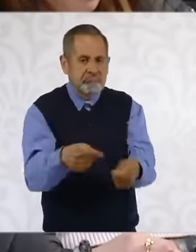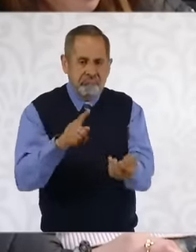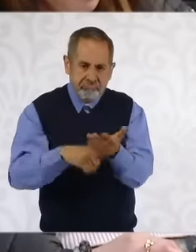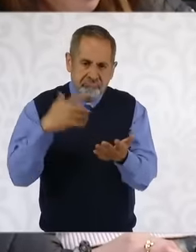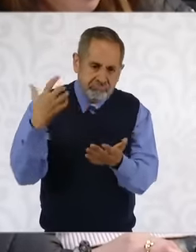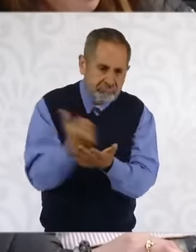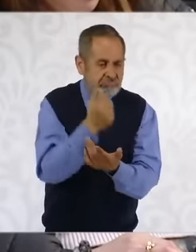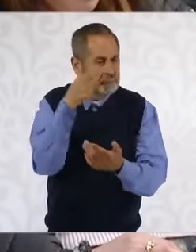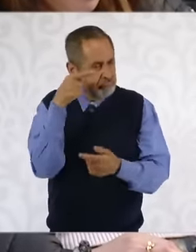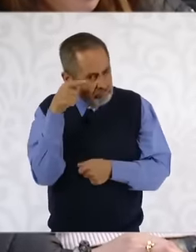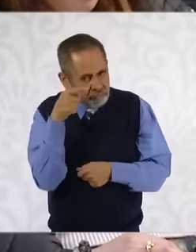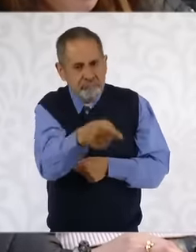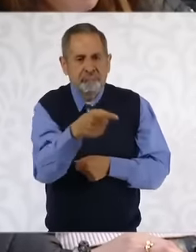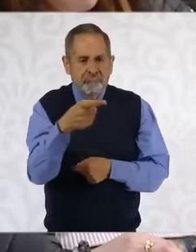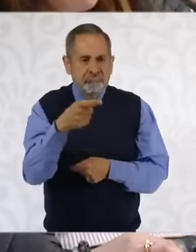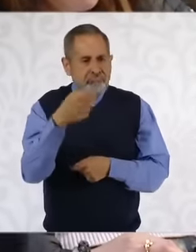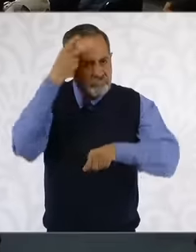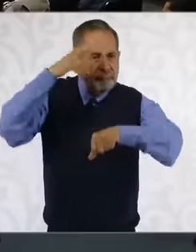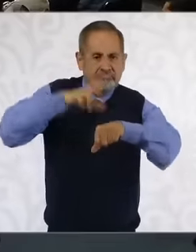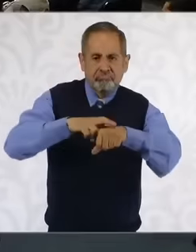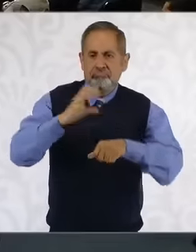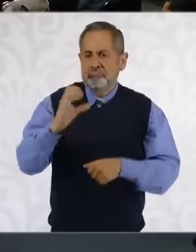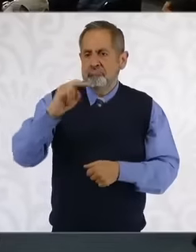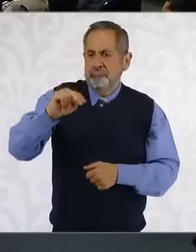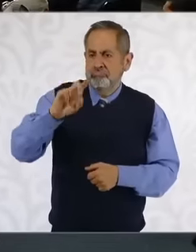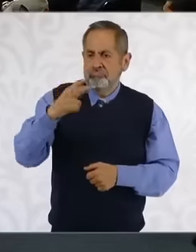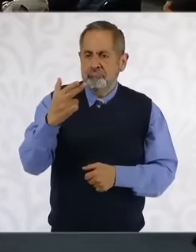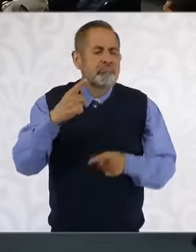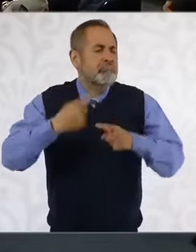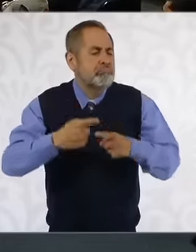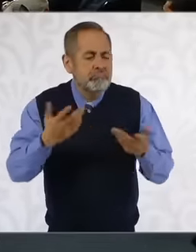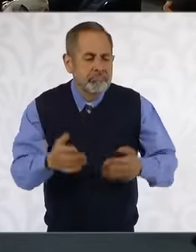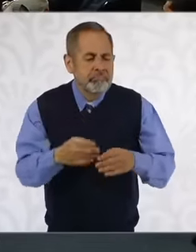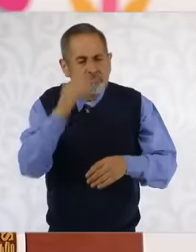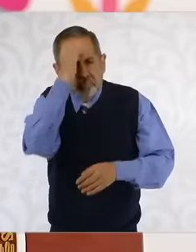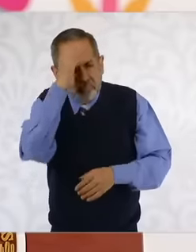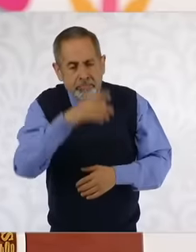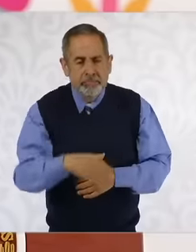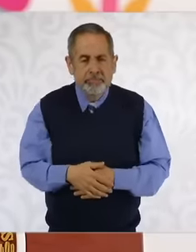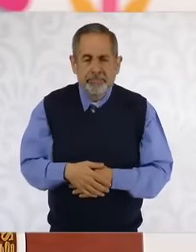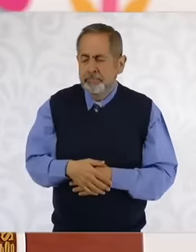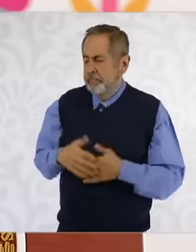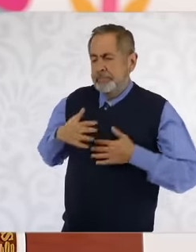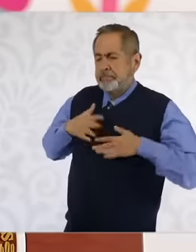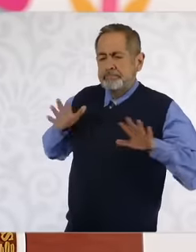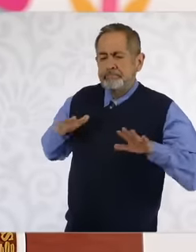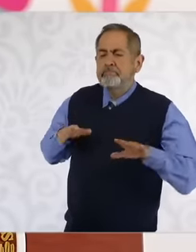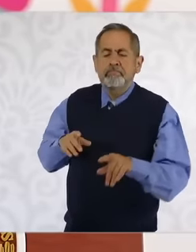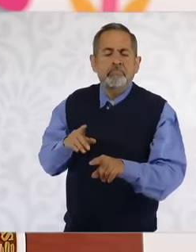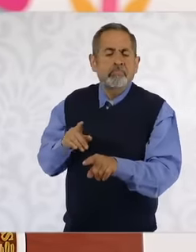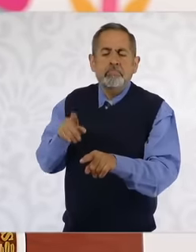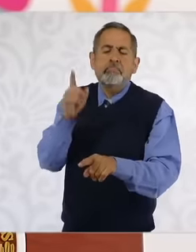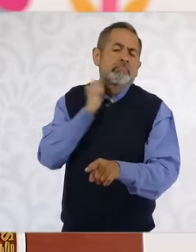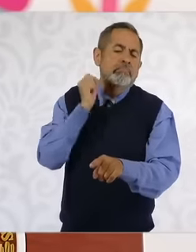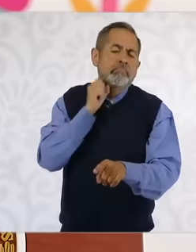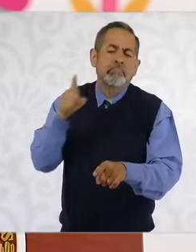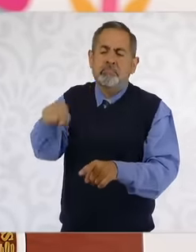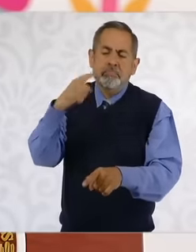a candidate for this institution. It is the Senate's decision. They are going to decide. Thank you.